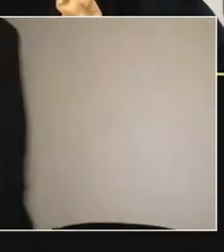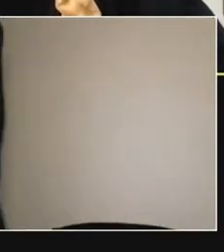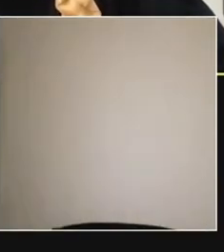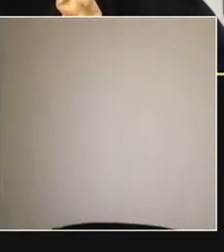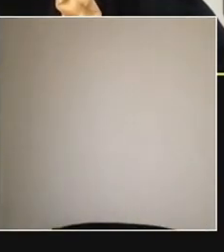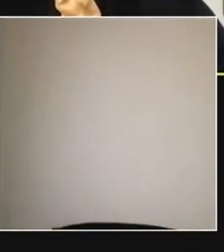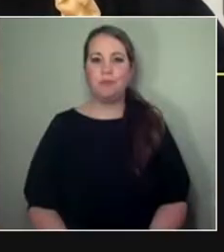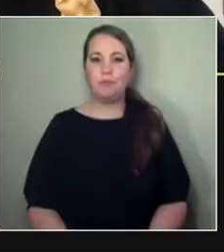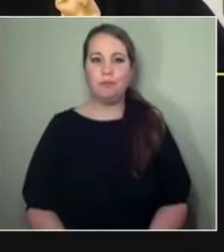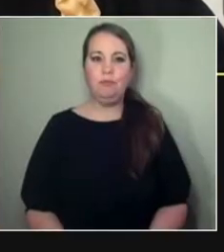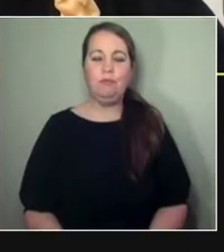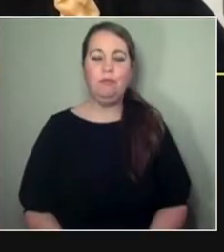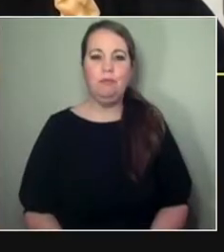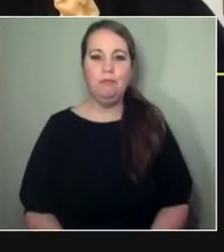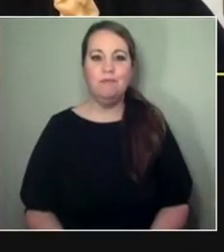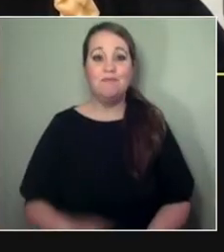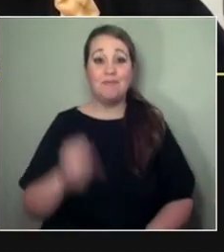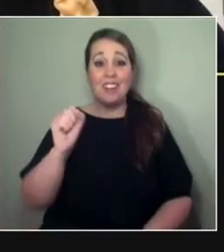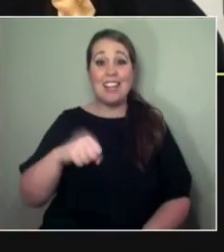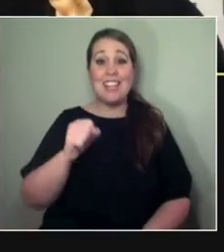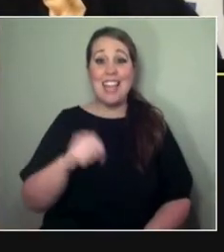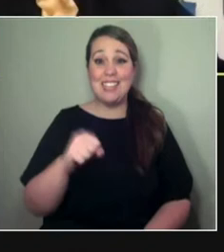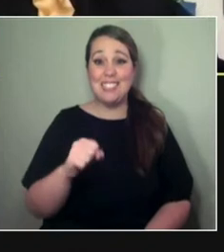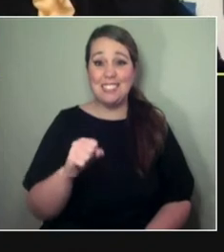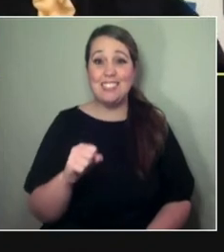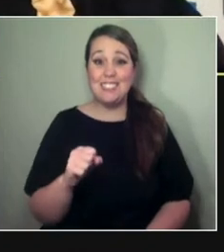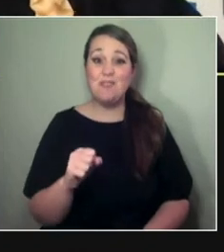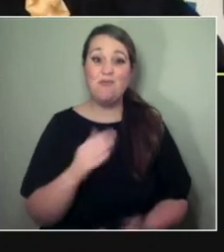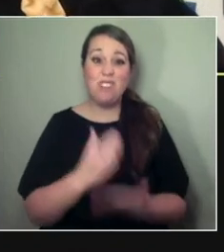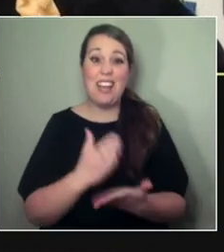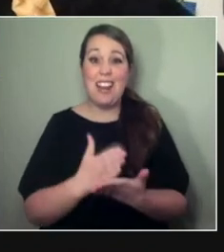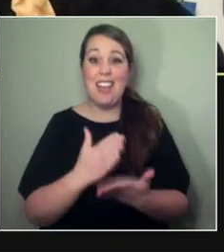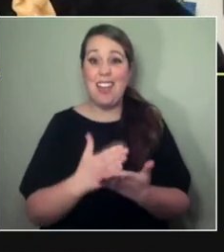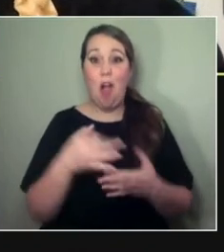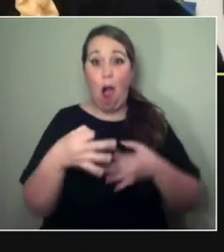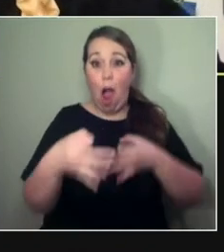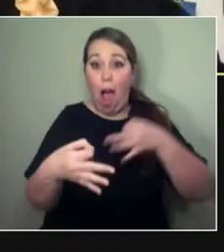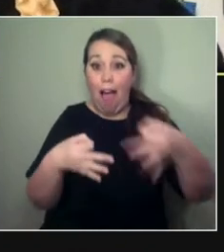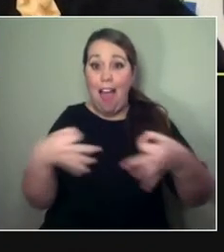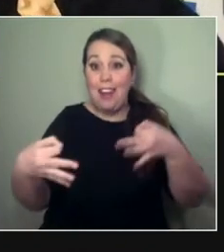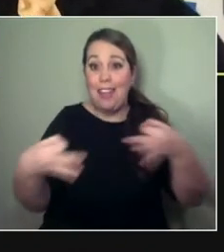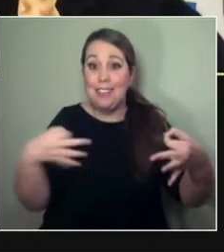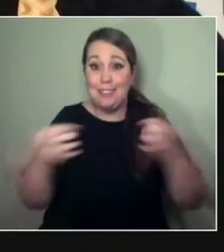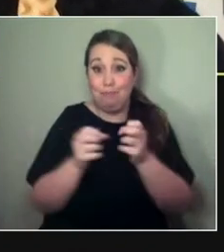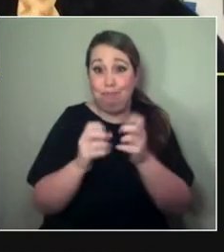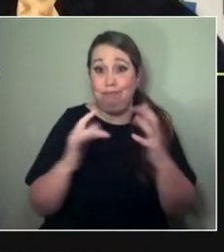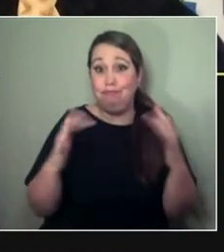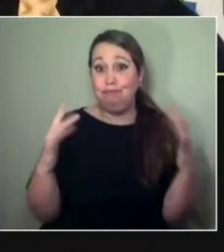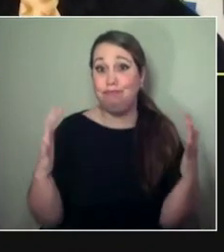is probably the quick answer, in terms of— Yeah. I mean, look, I think when we first started,